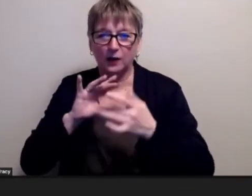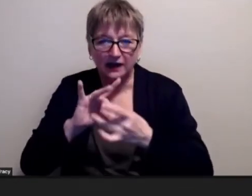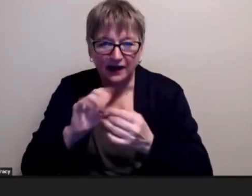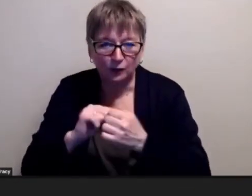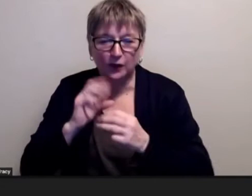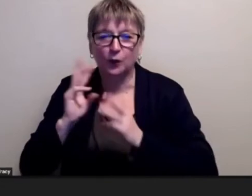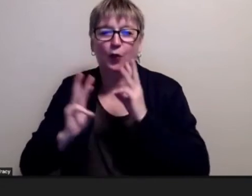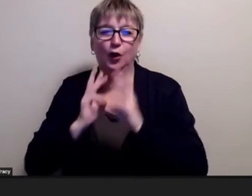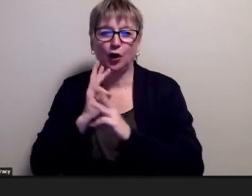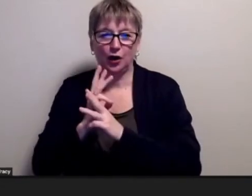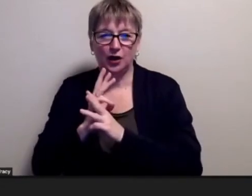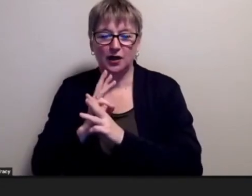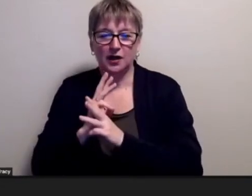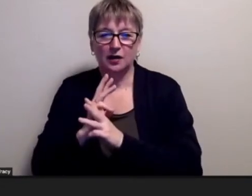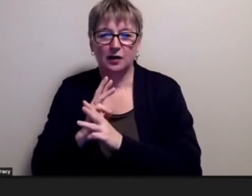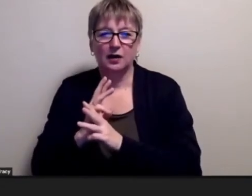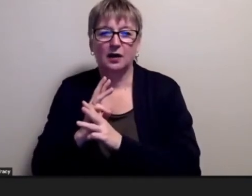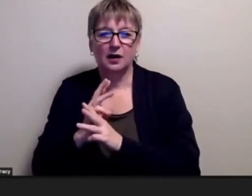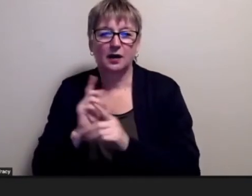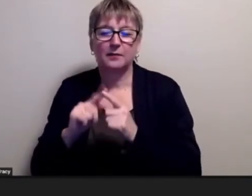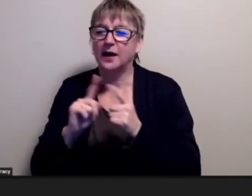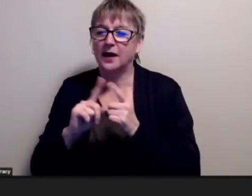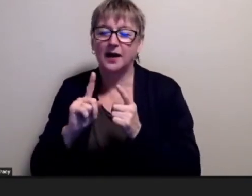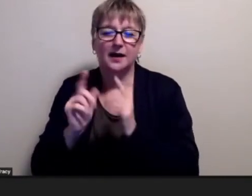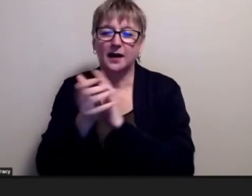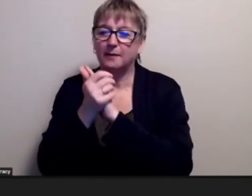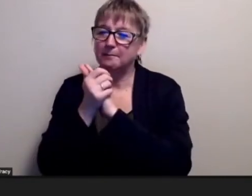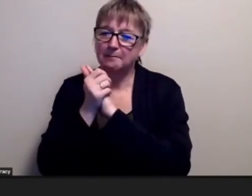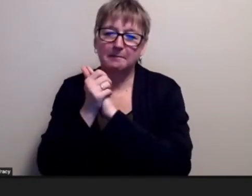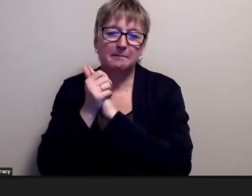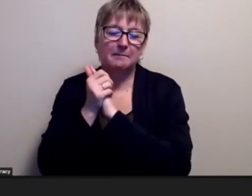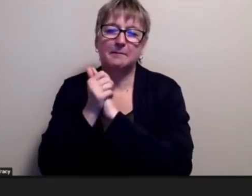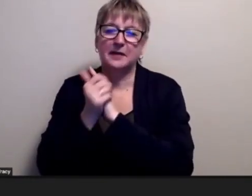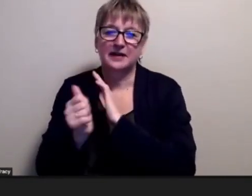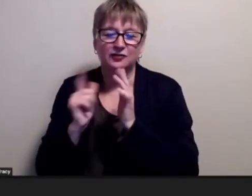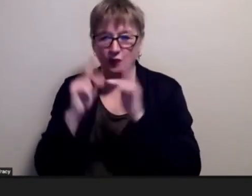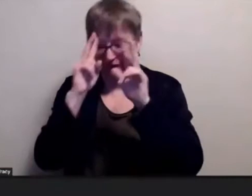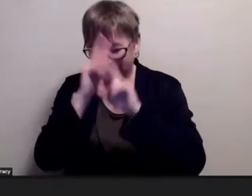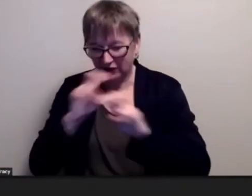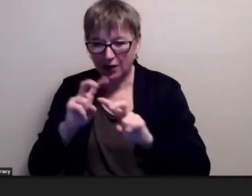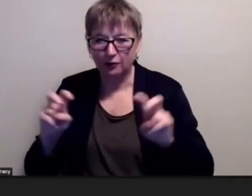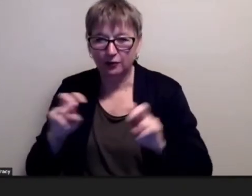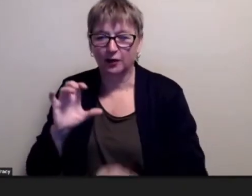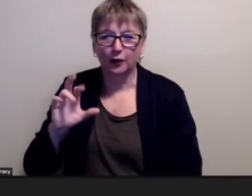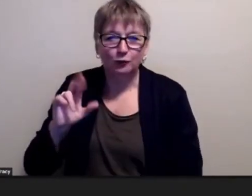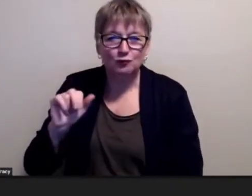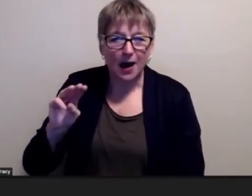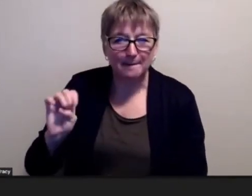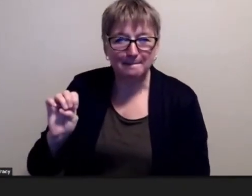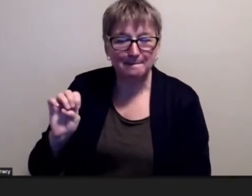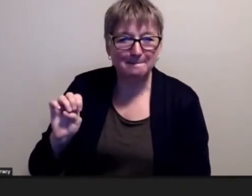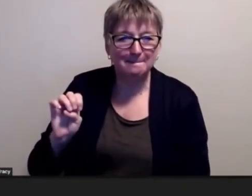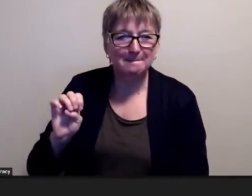people but he's just brilliant in figuring out crime and criminals and who did what